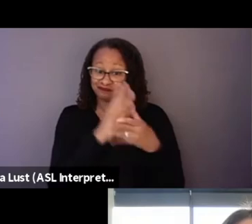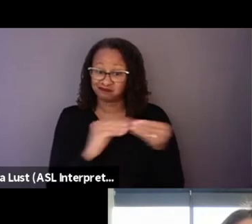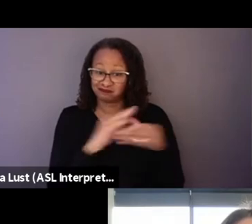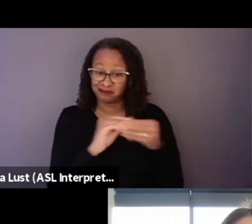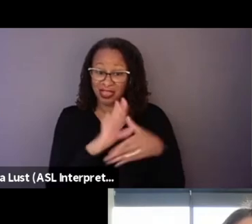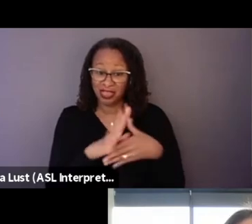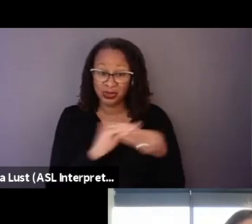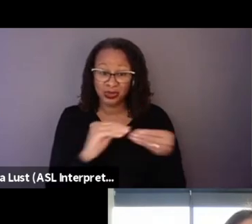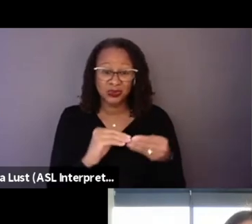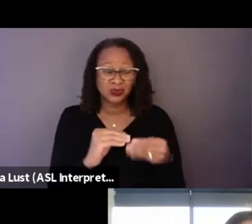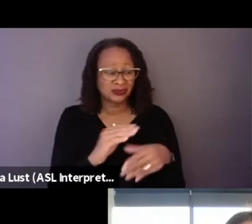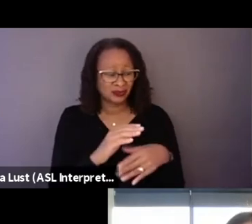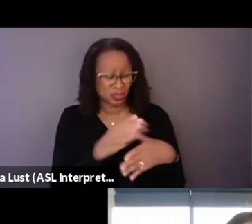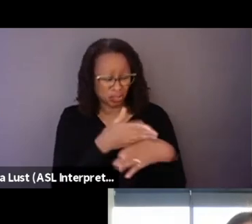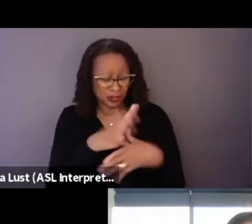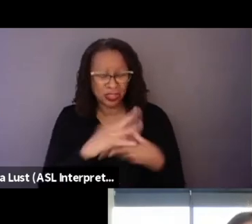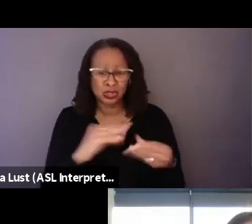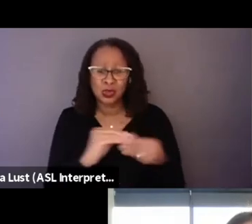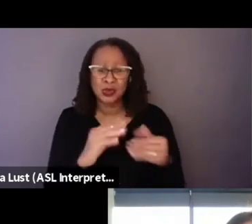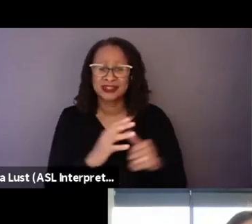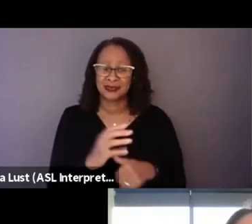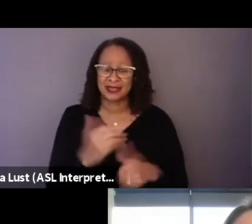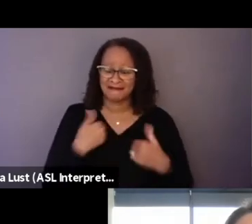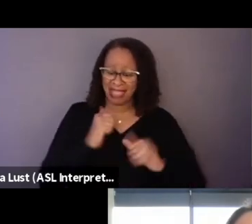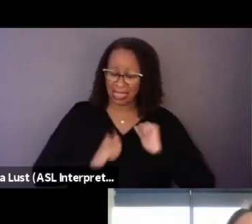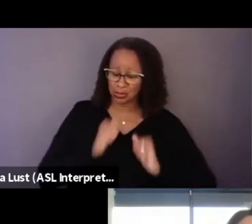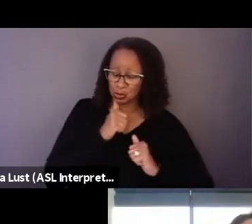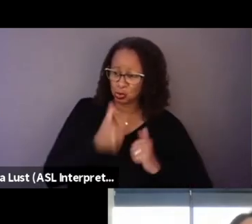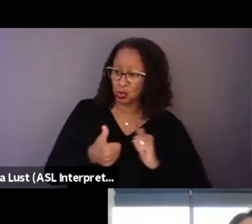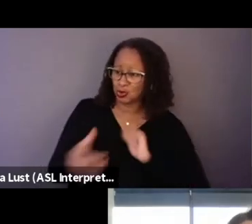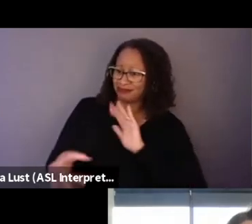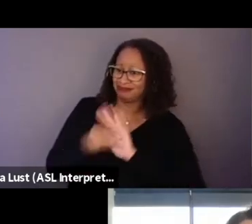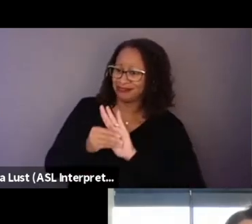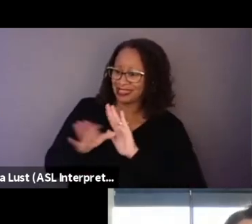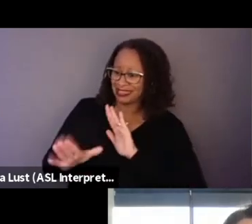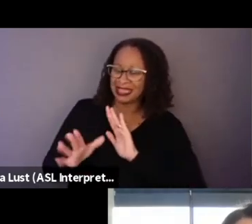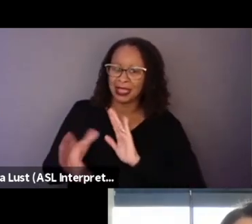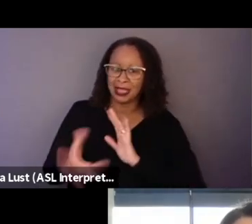There's actors owning, embodying their lives.